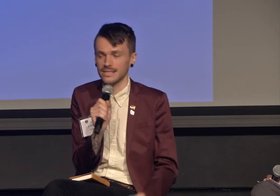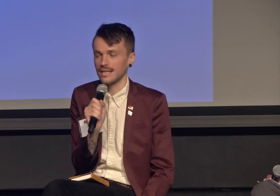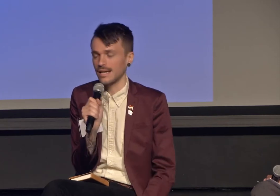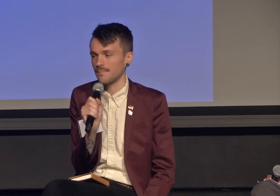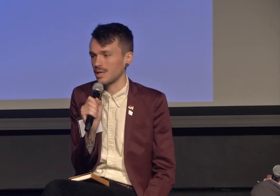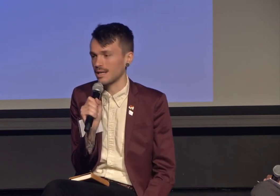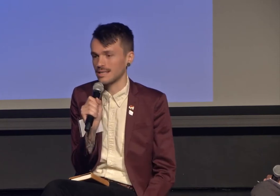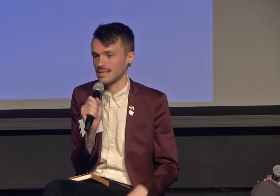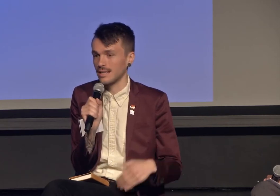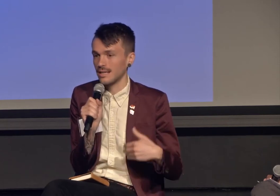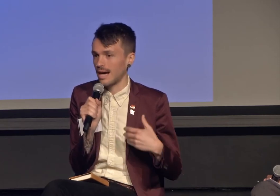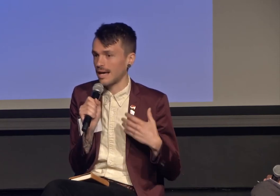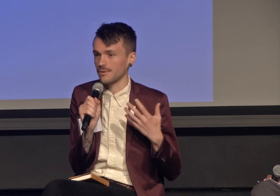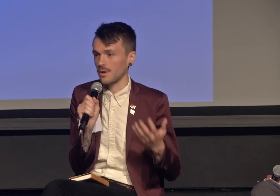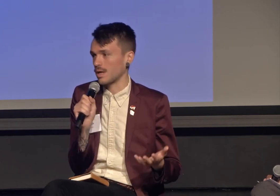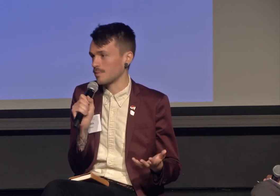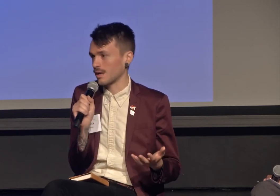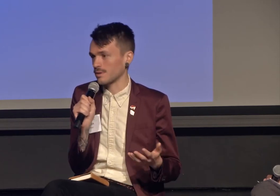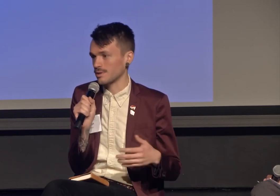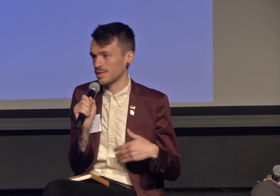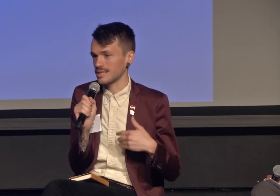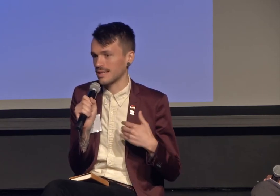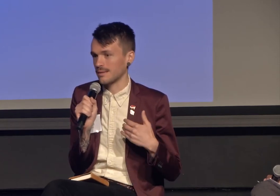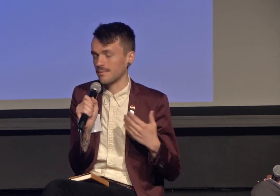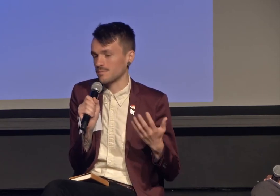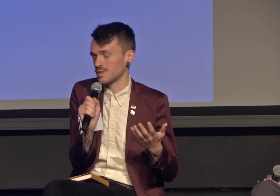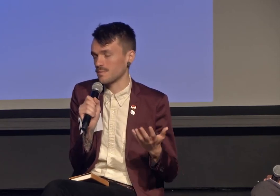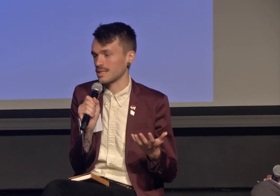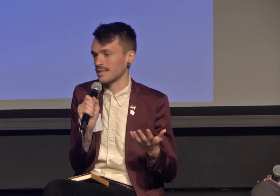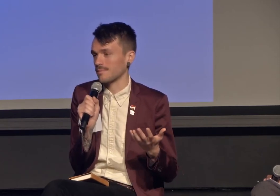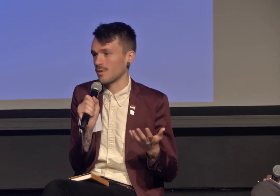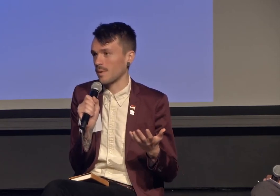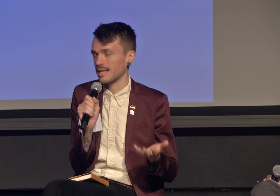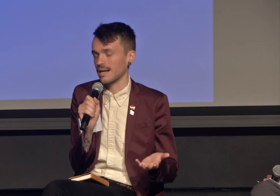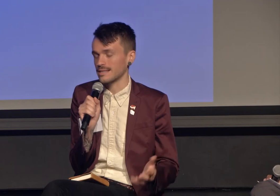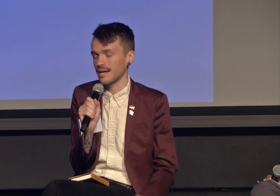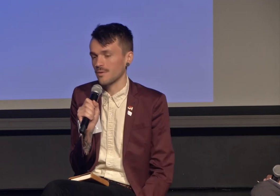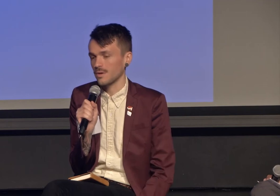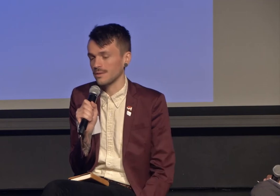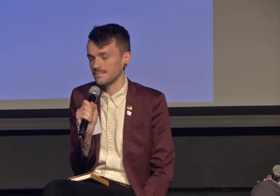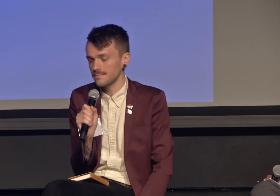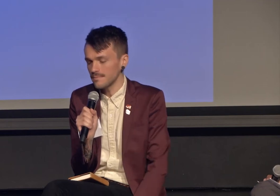because I had grown up nonreligious and it just wasn't the way that I saw the world.